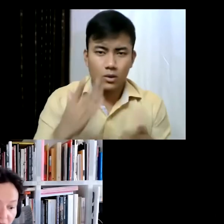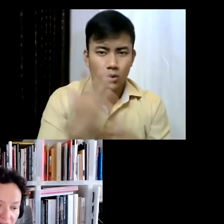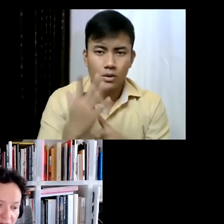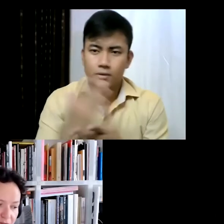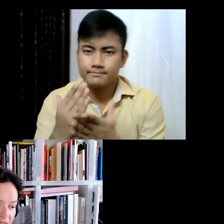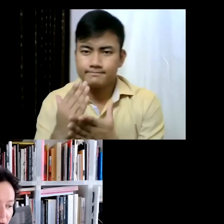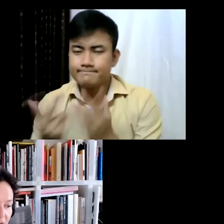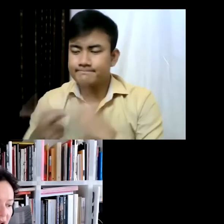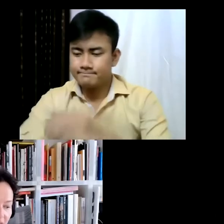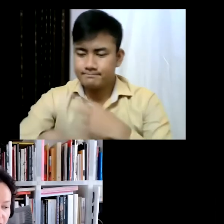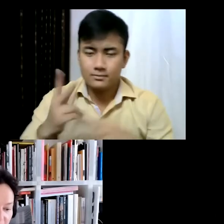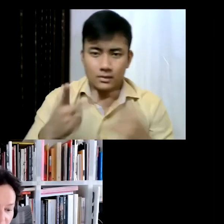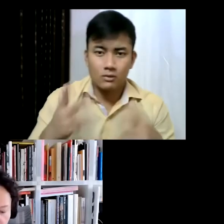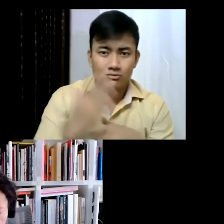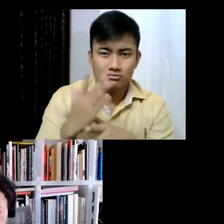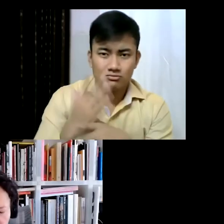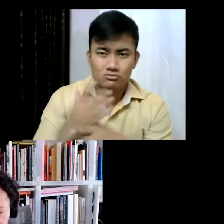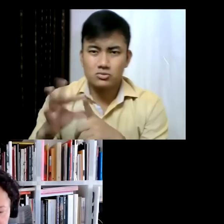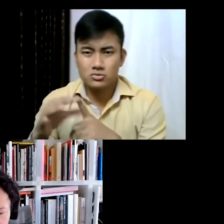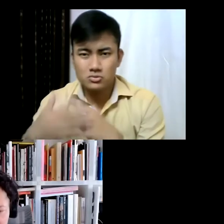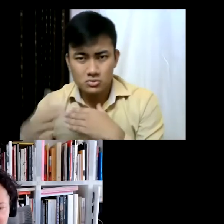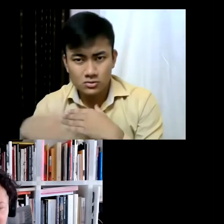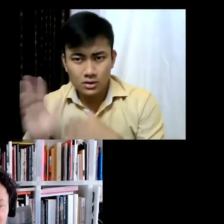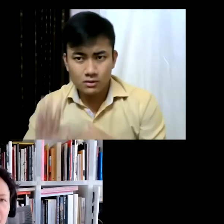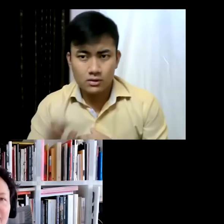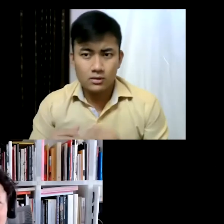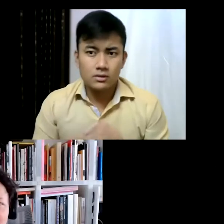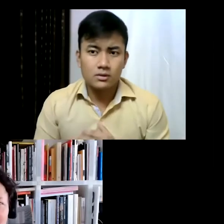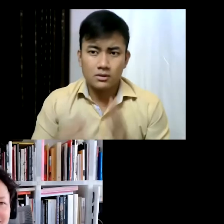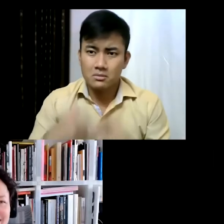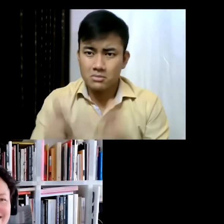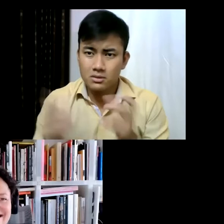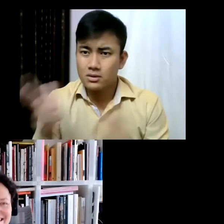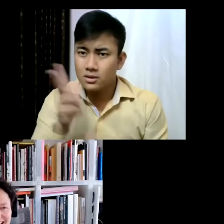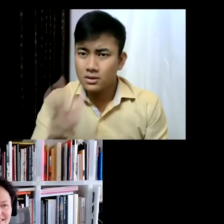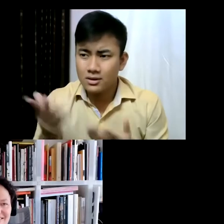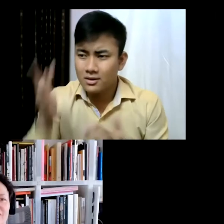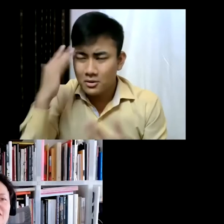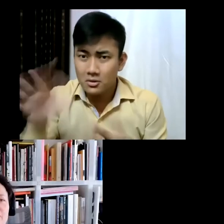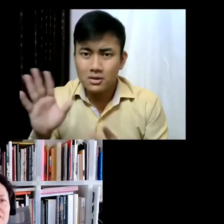wonderful. and so lots of people just told me that they never been there in 20 years and so this was